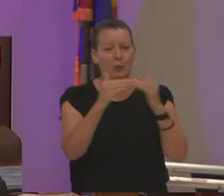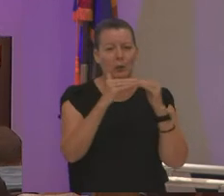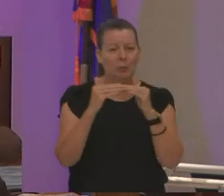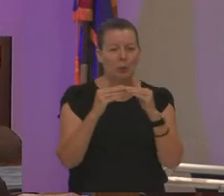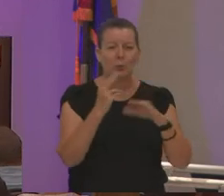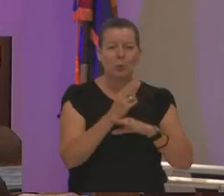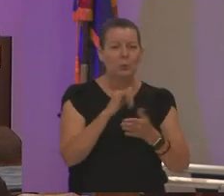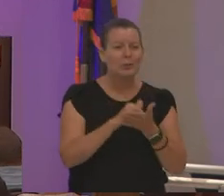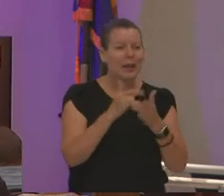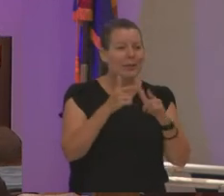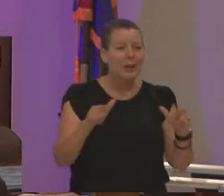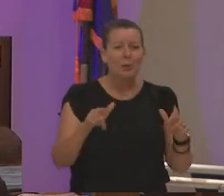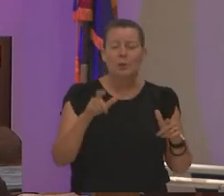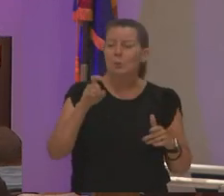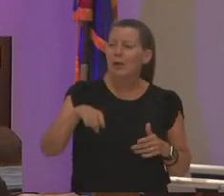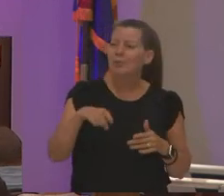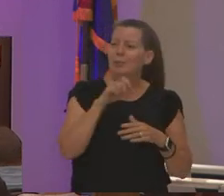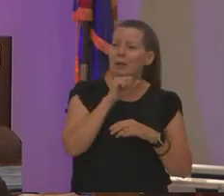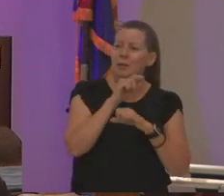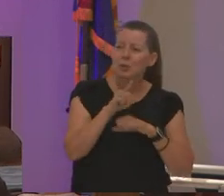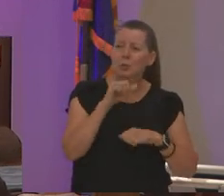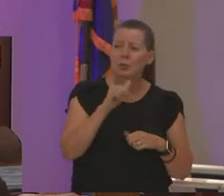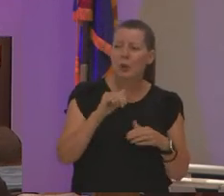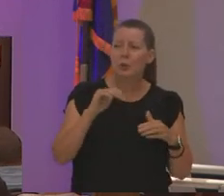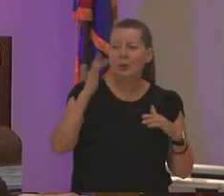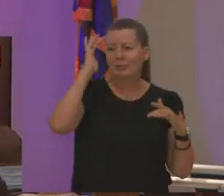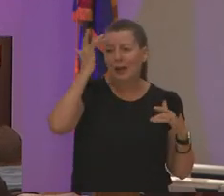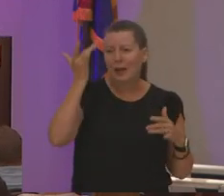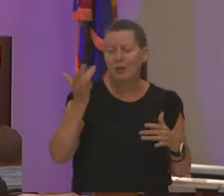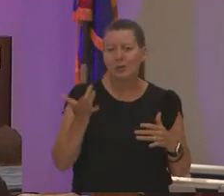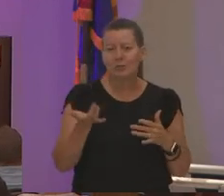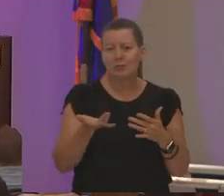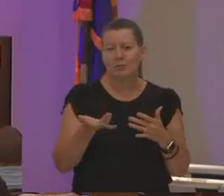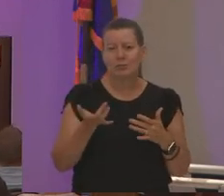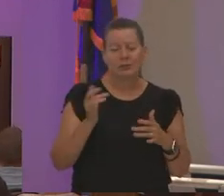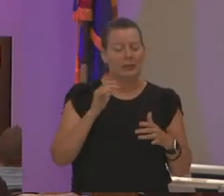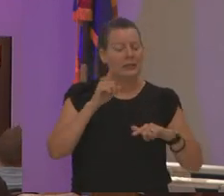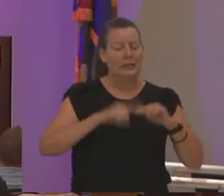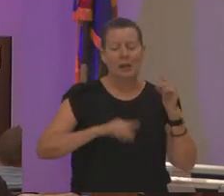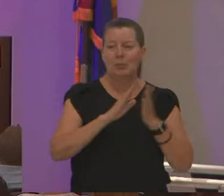be sure that we don't get tired of it we can't get tired of it why because it's bringing education